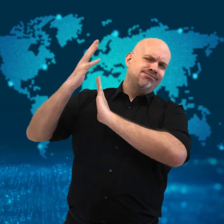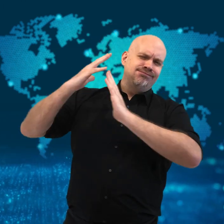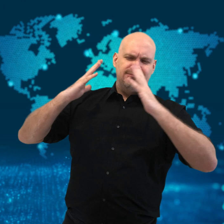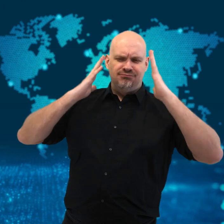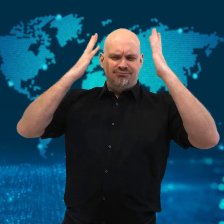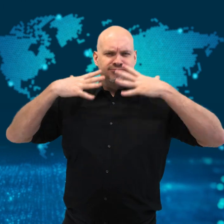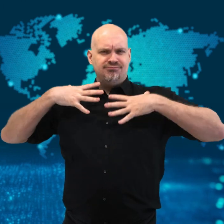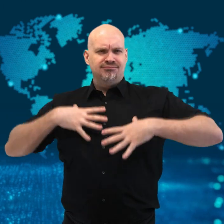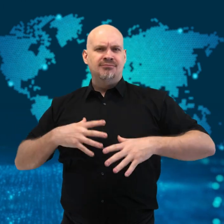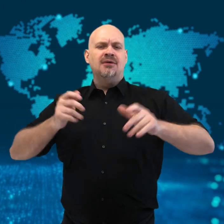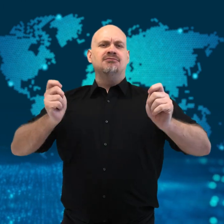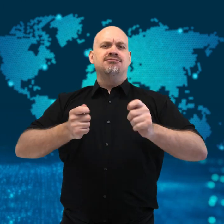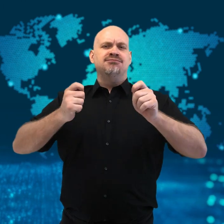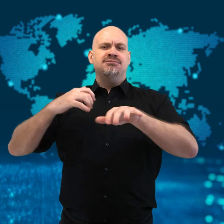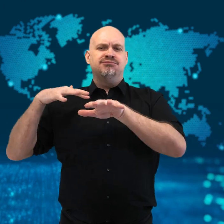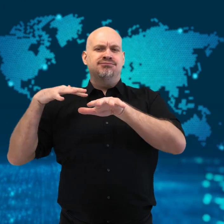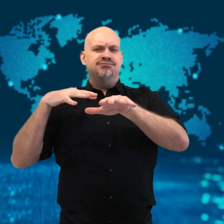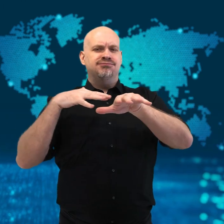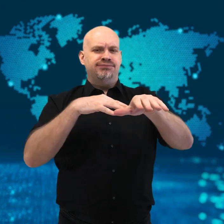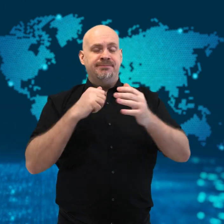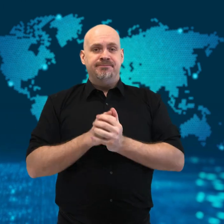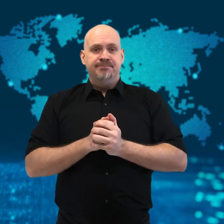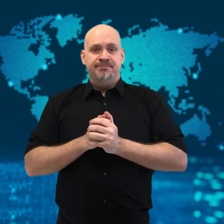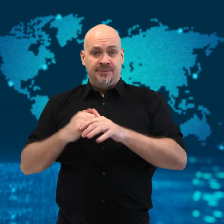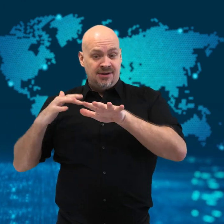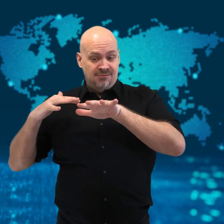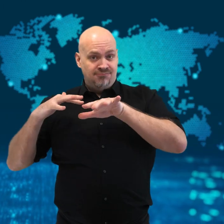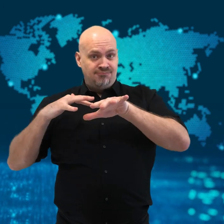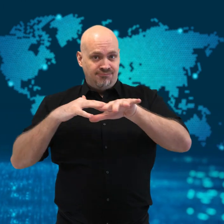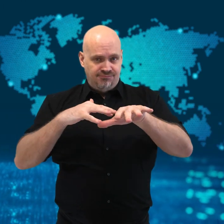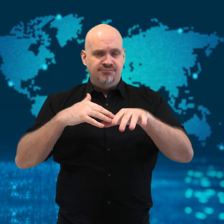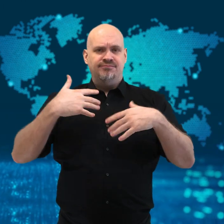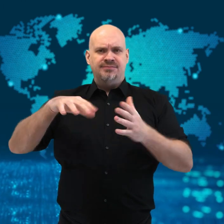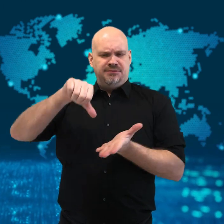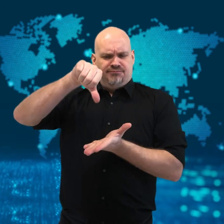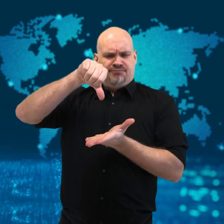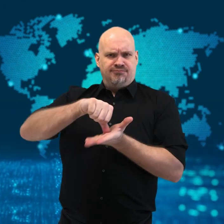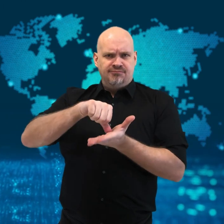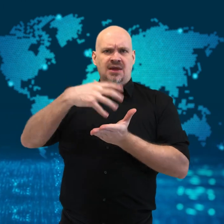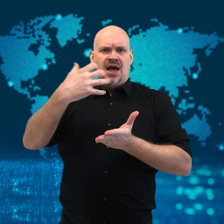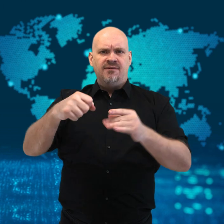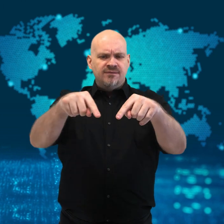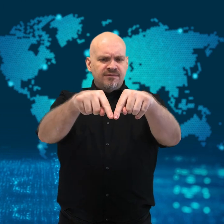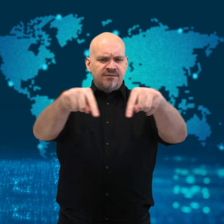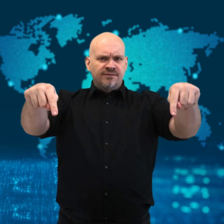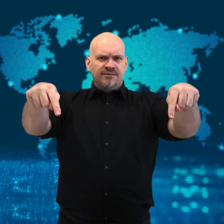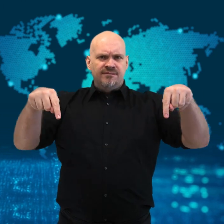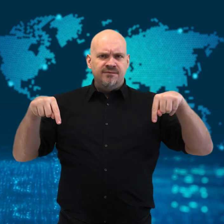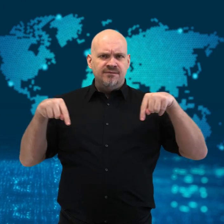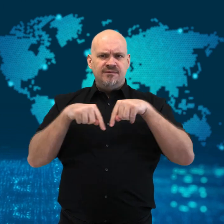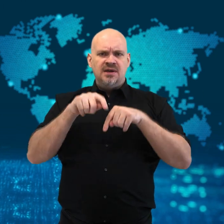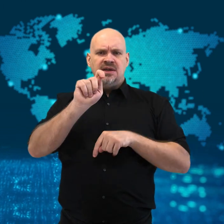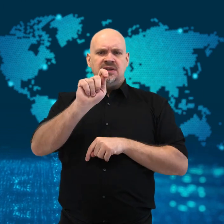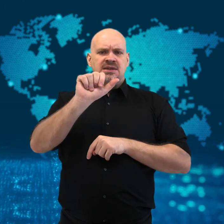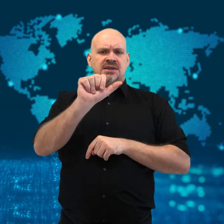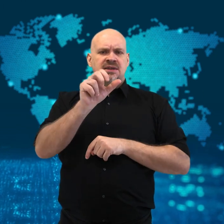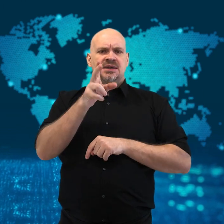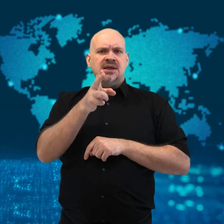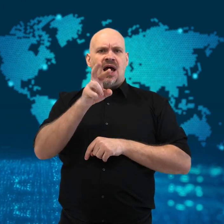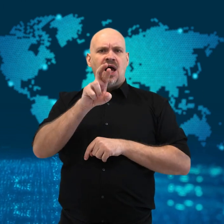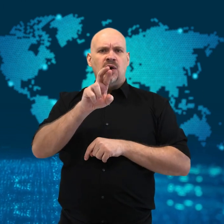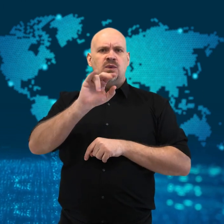horse-drawn war chariots and men in ancient costumes.